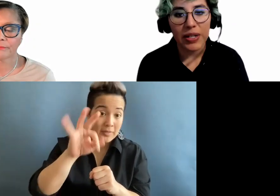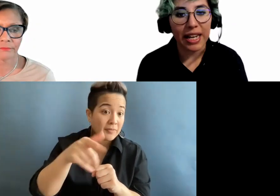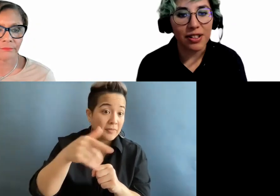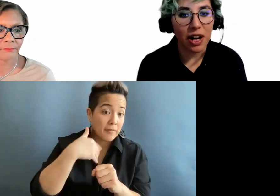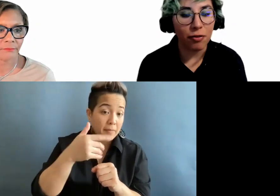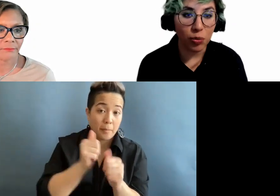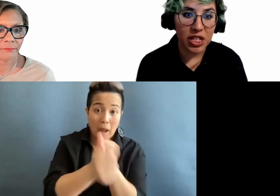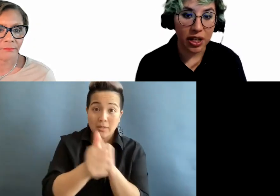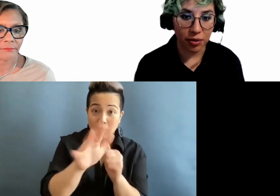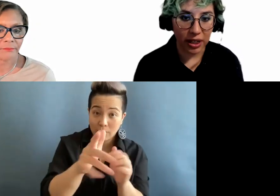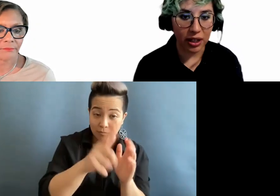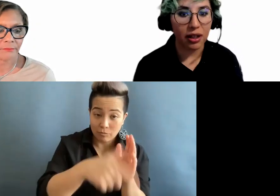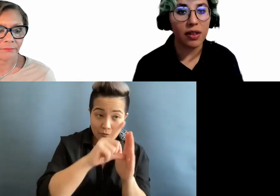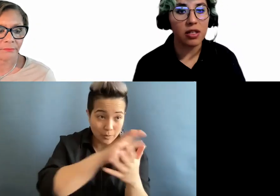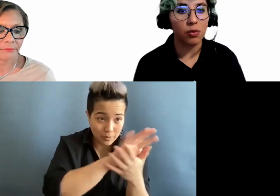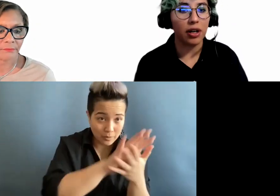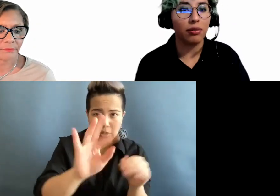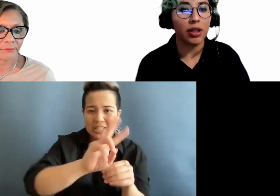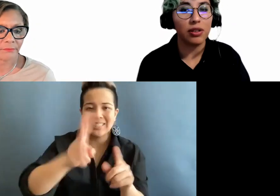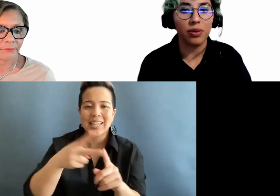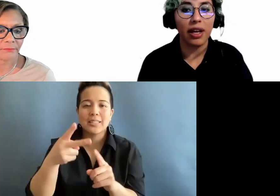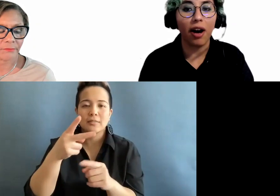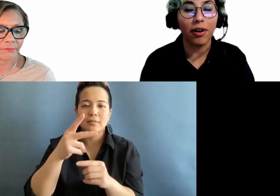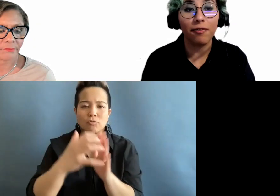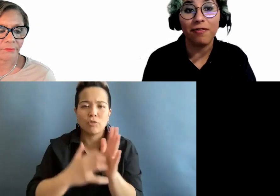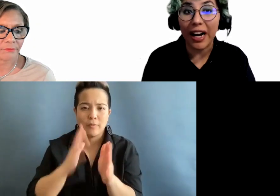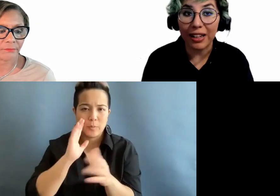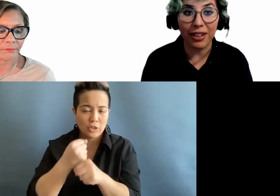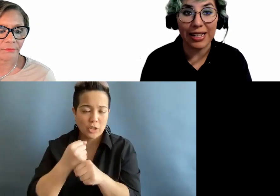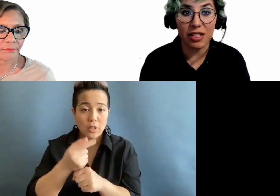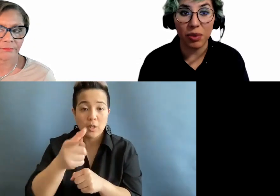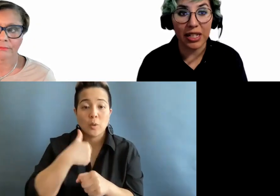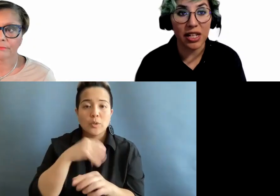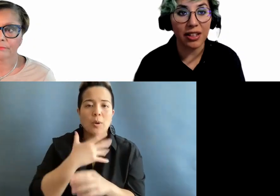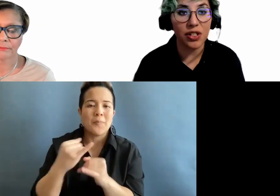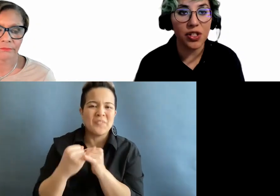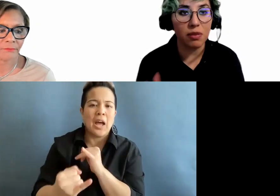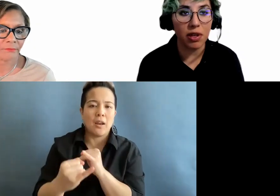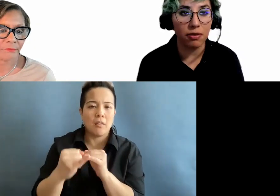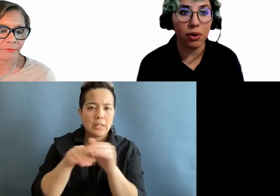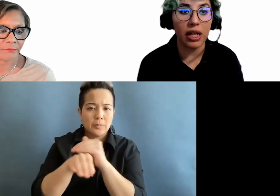second draft will be generated. This is where we do our final accessibility check just before it